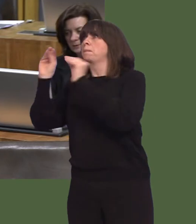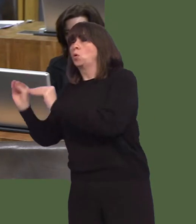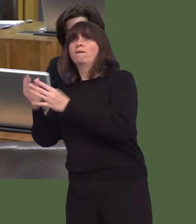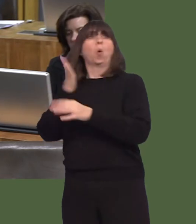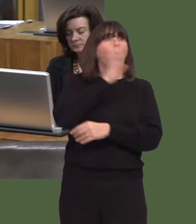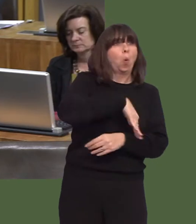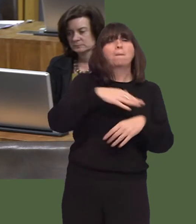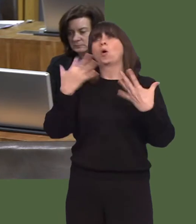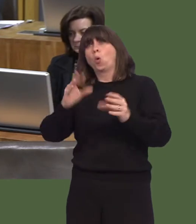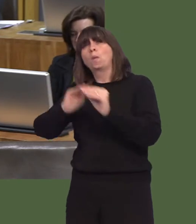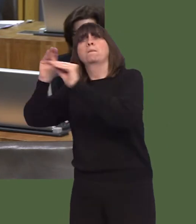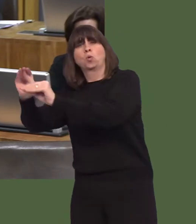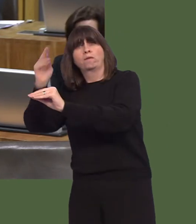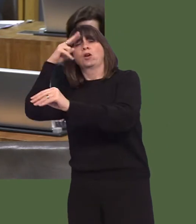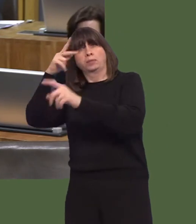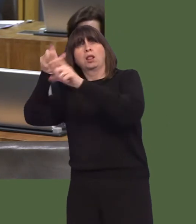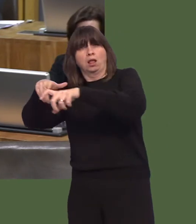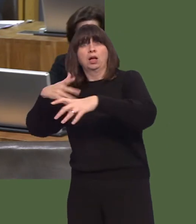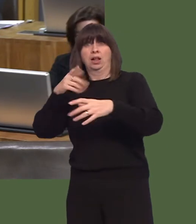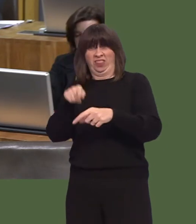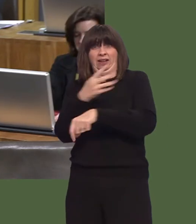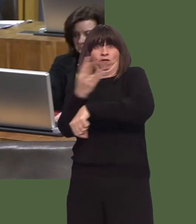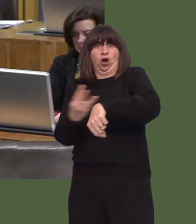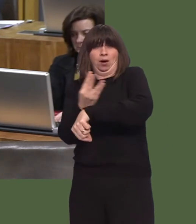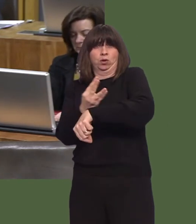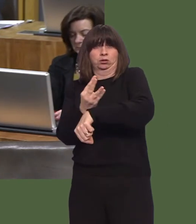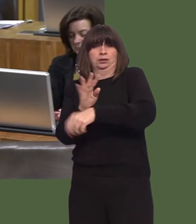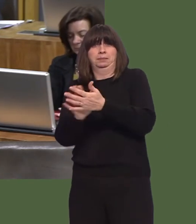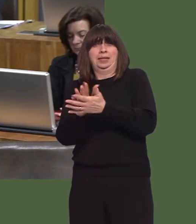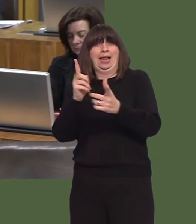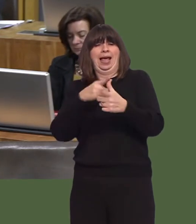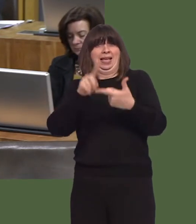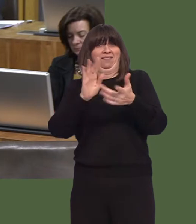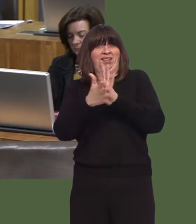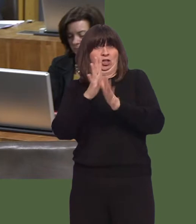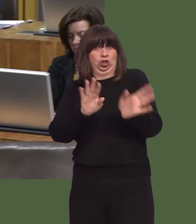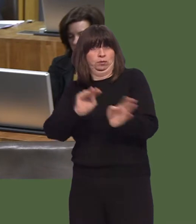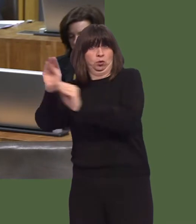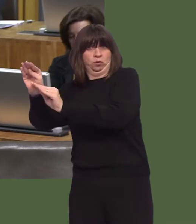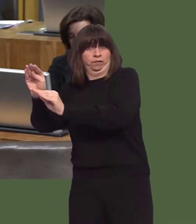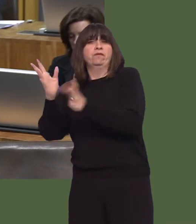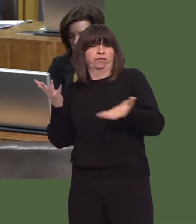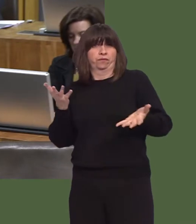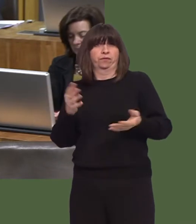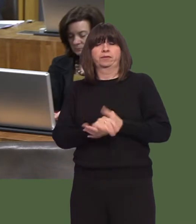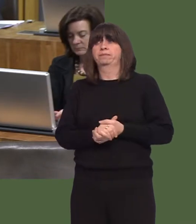He asks the question fairly: was this predictable? The answer to my mind is 'no' and I'll explain why.